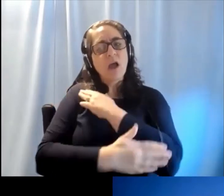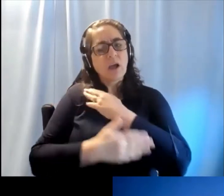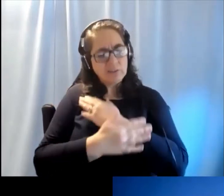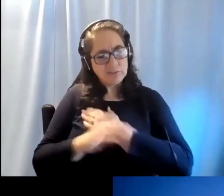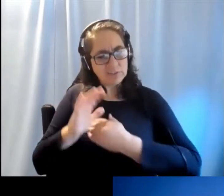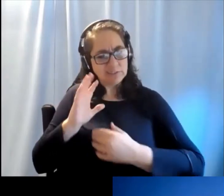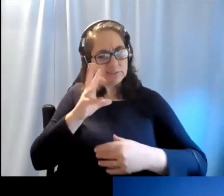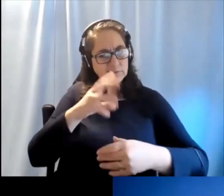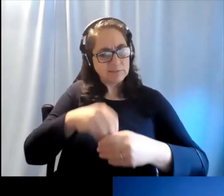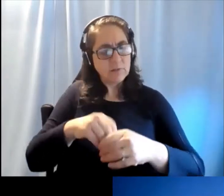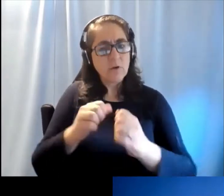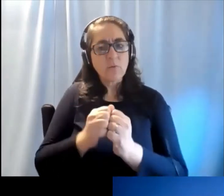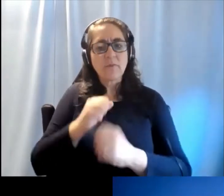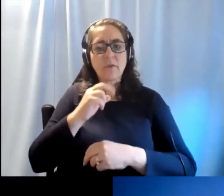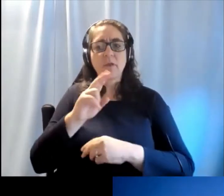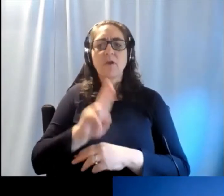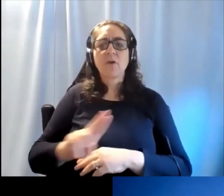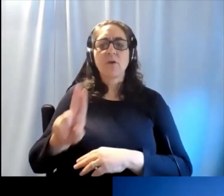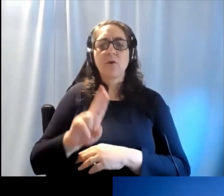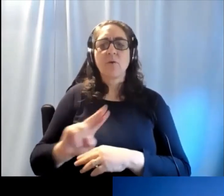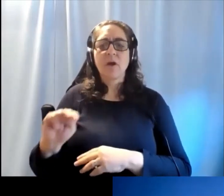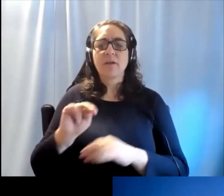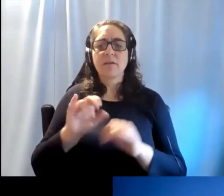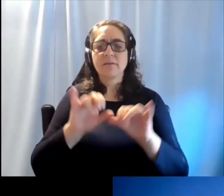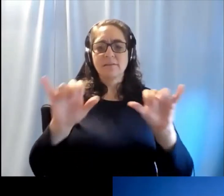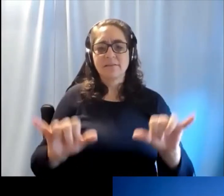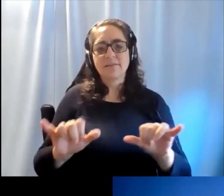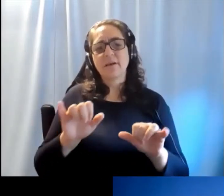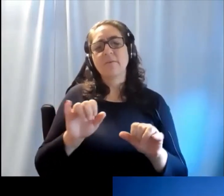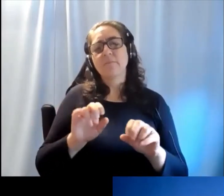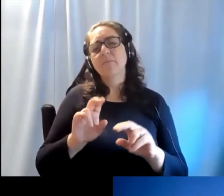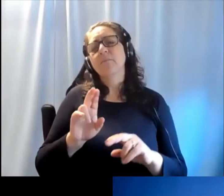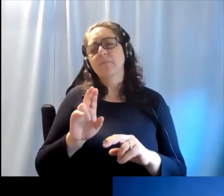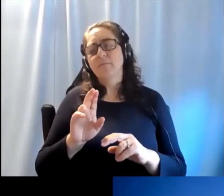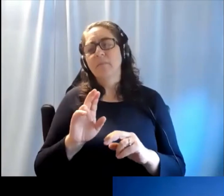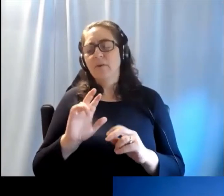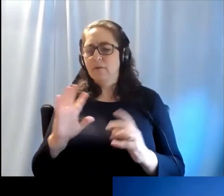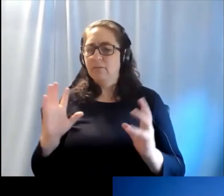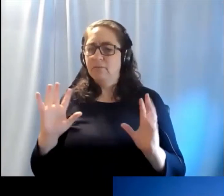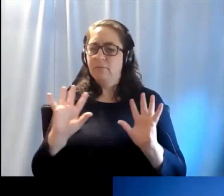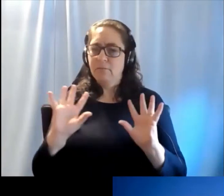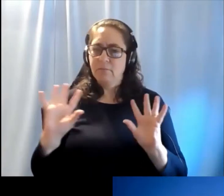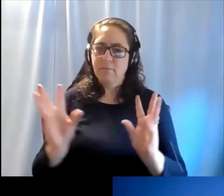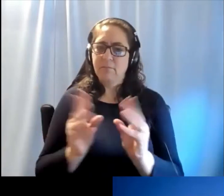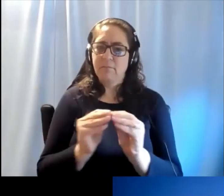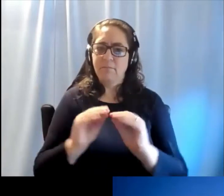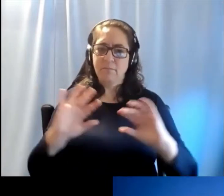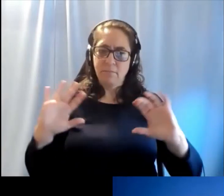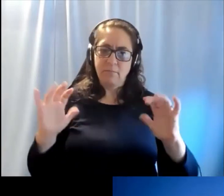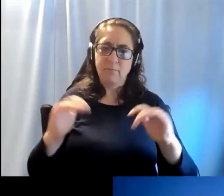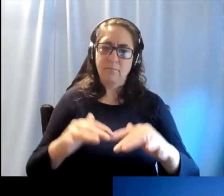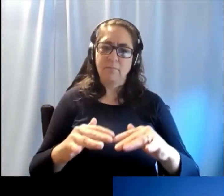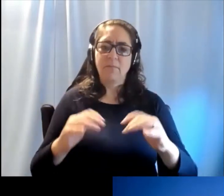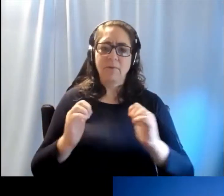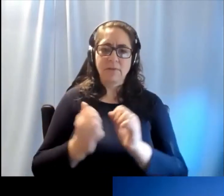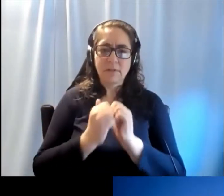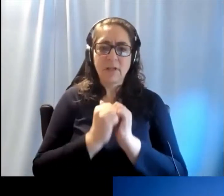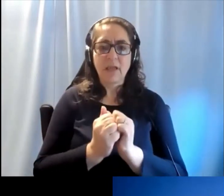which are members of the United Nations System and the World Health Organization all come together.